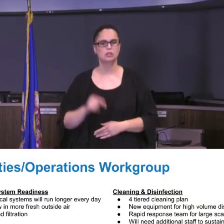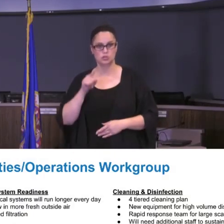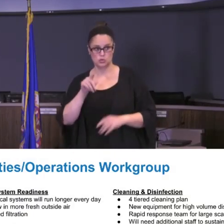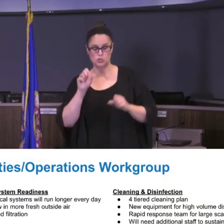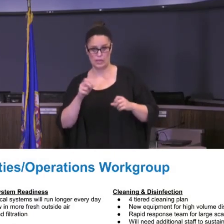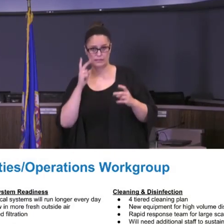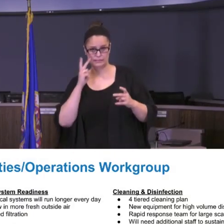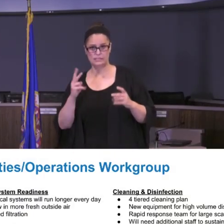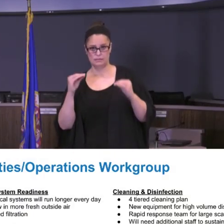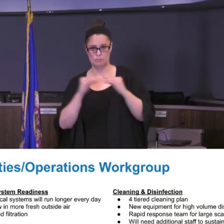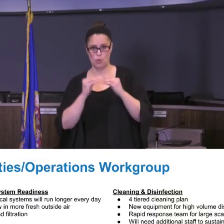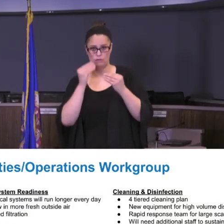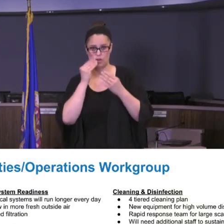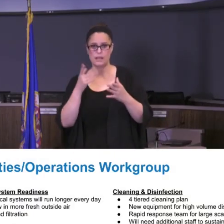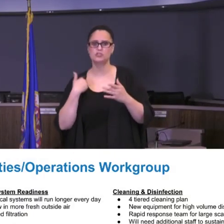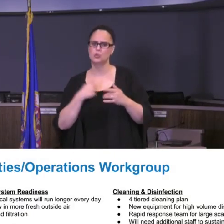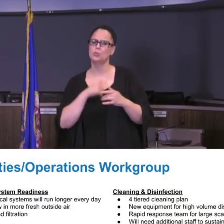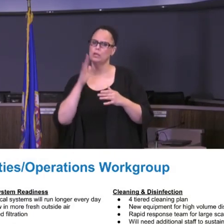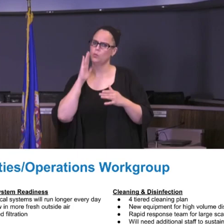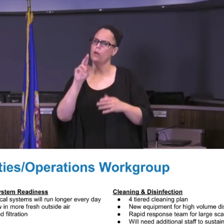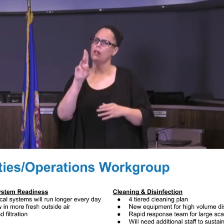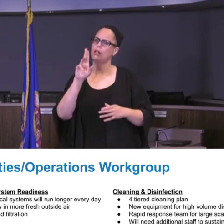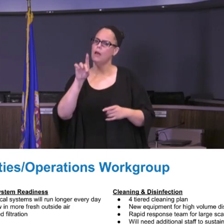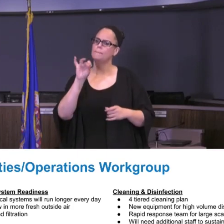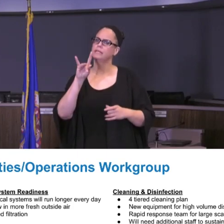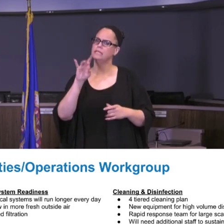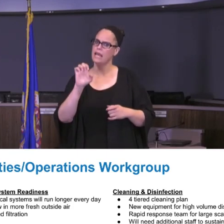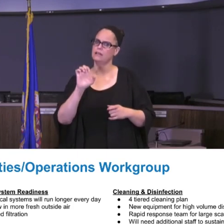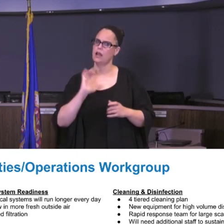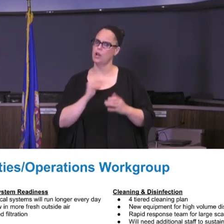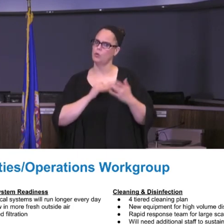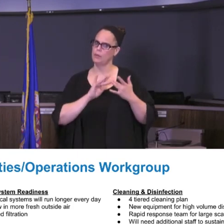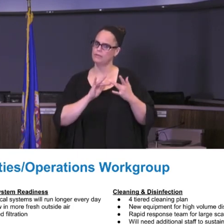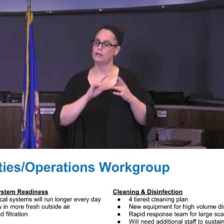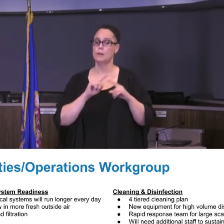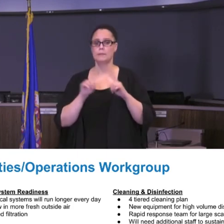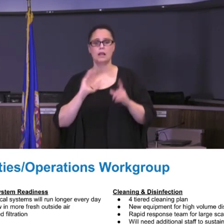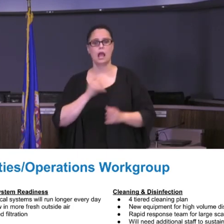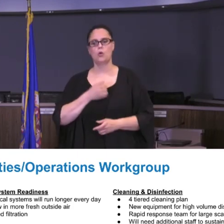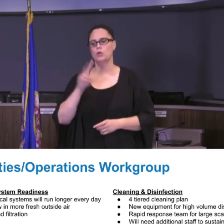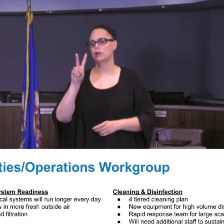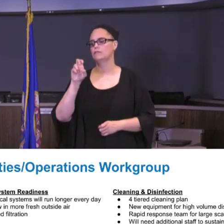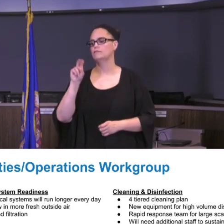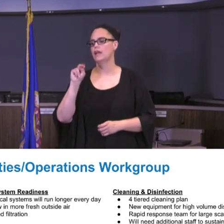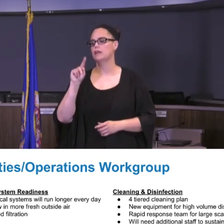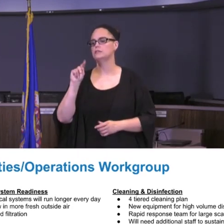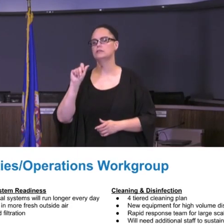will continually update this on our website as well. Ventilation system readiness -- we're working on, and our mechanical